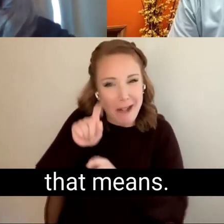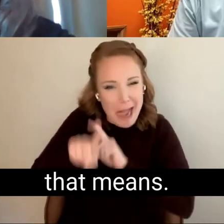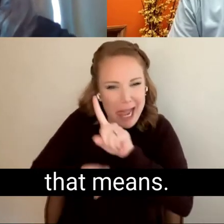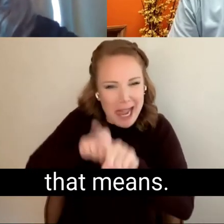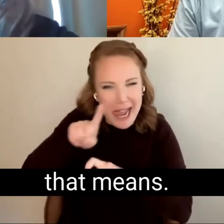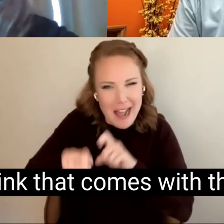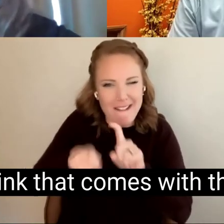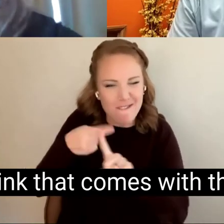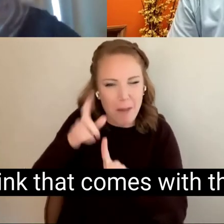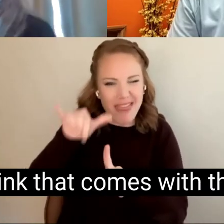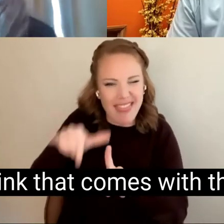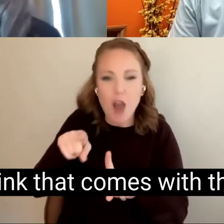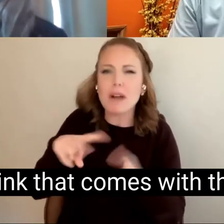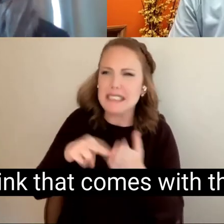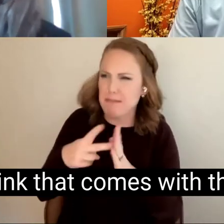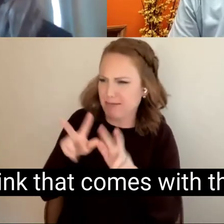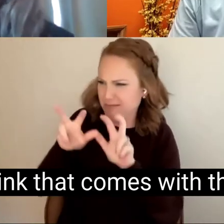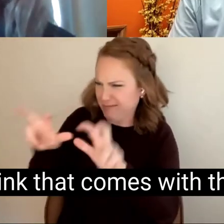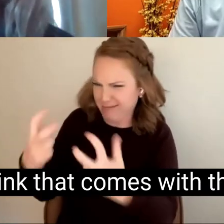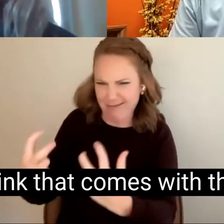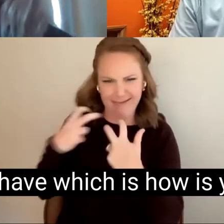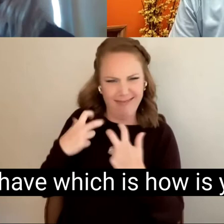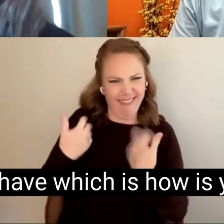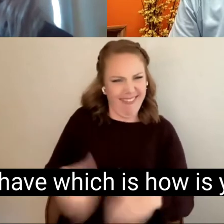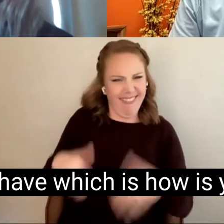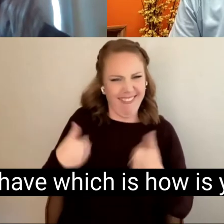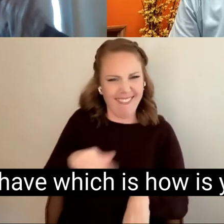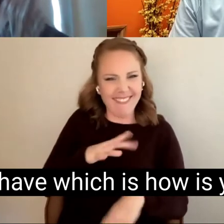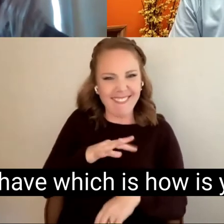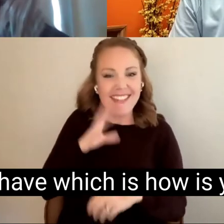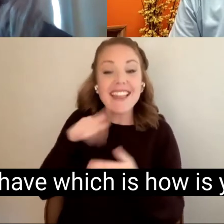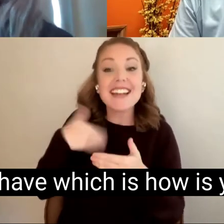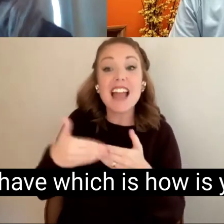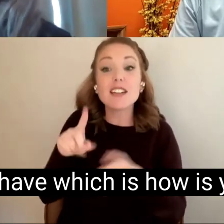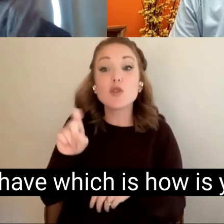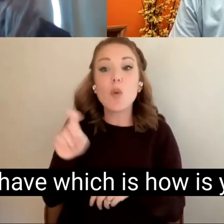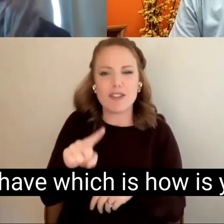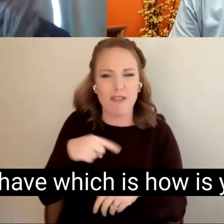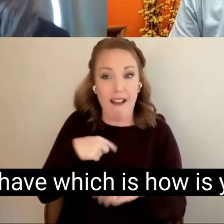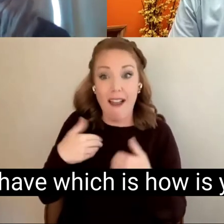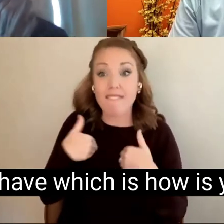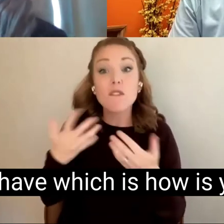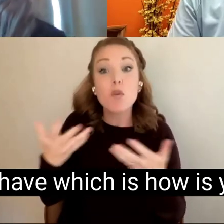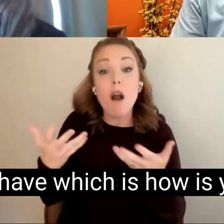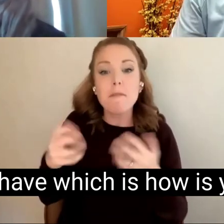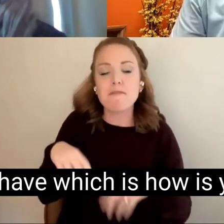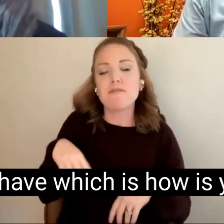that means. But I think that comes with the next question I have which is how is your ABLE